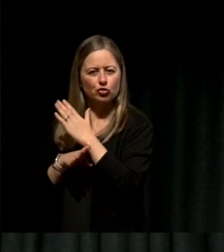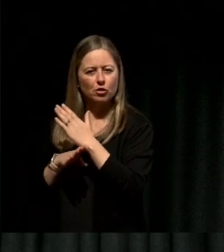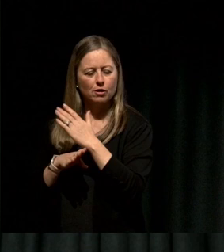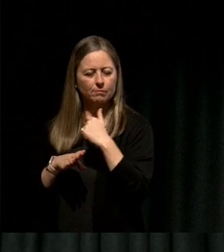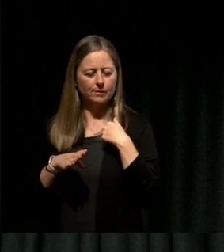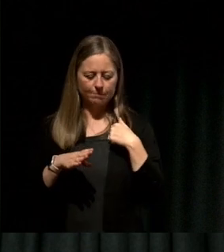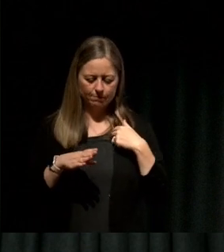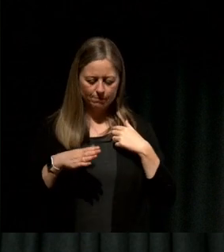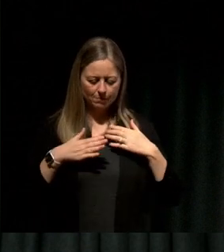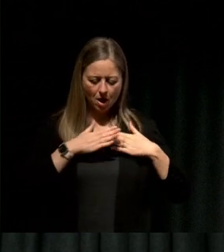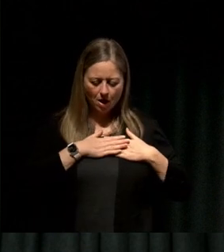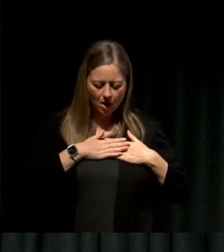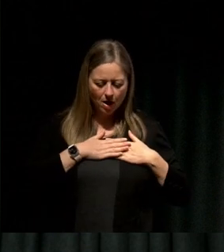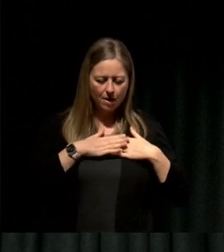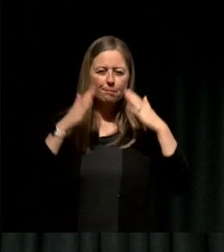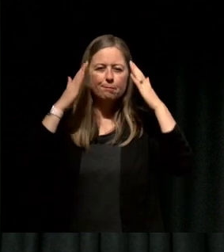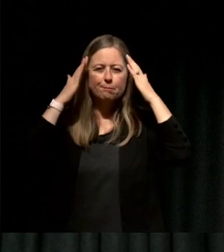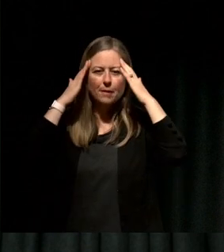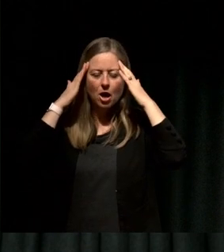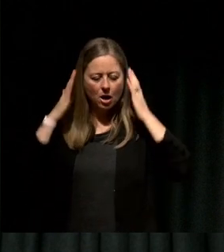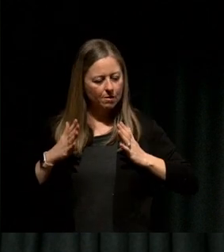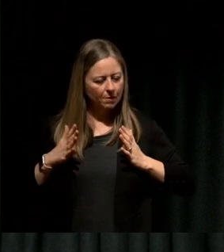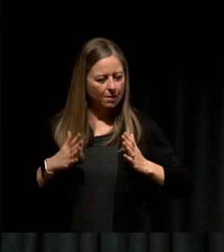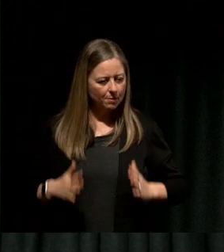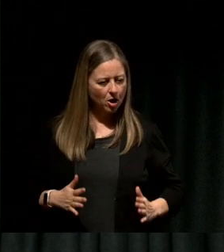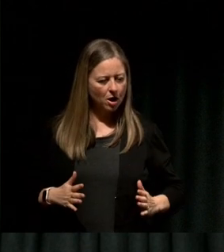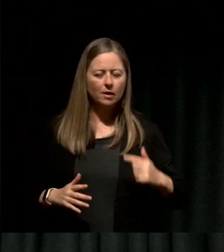feeling, what my mind was feeling, and after five years as chair of that organization's